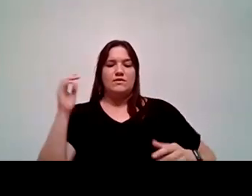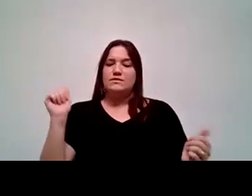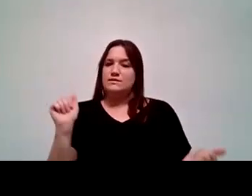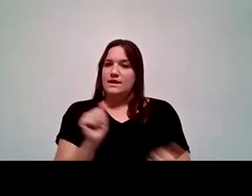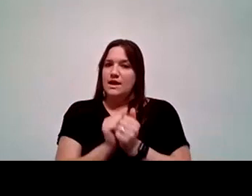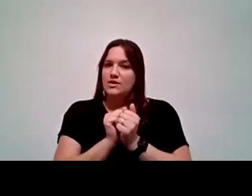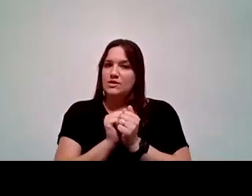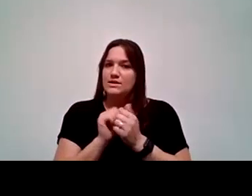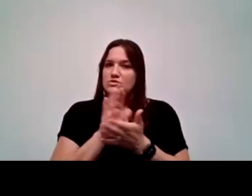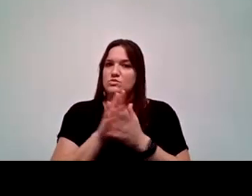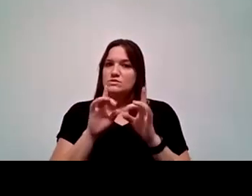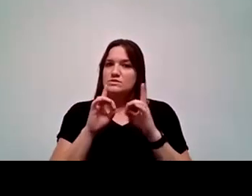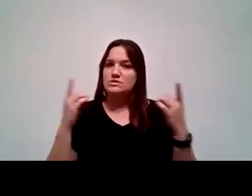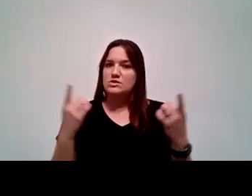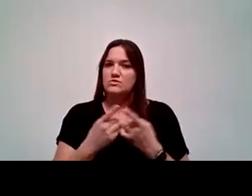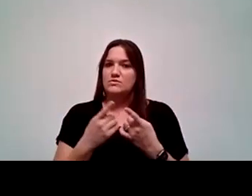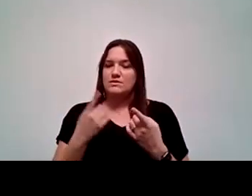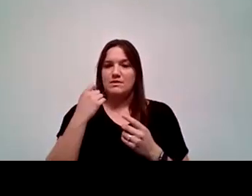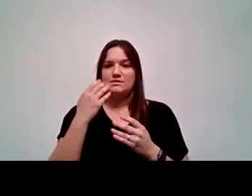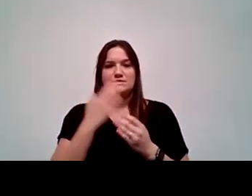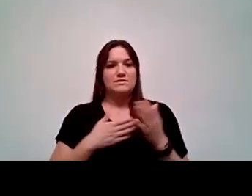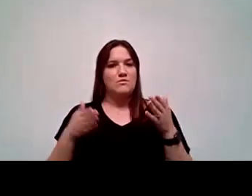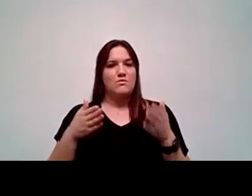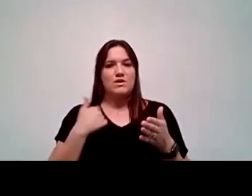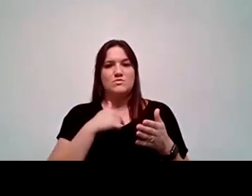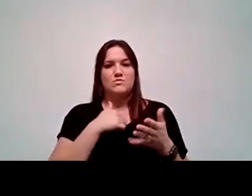because in some ways, you know, we don't want to reinvent the wheel,